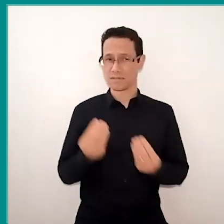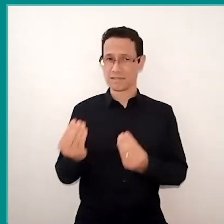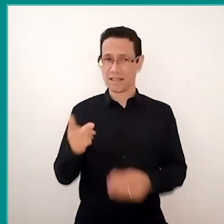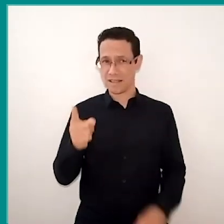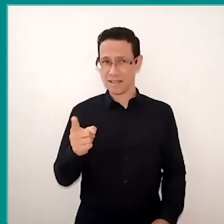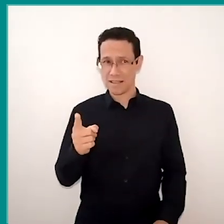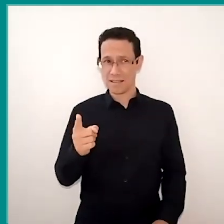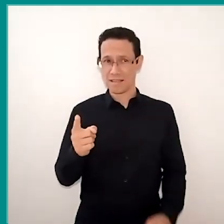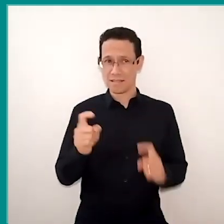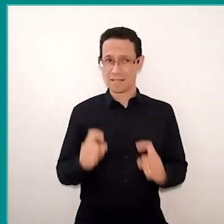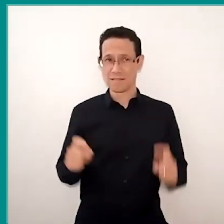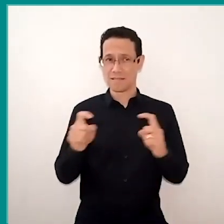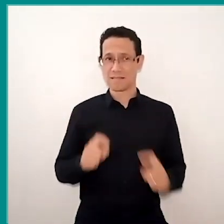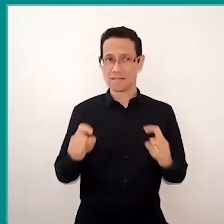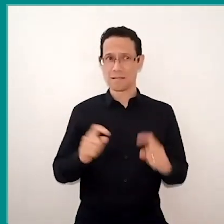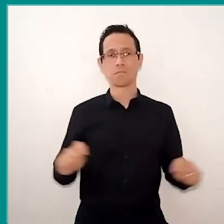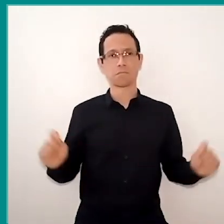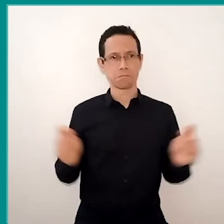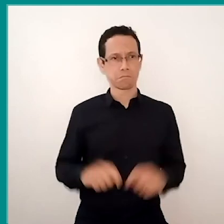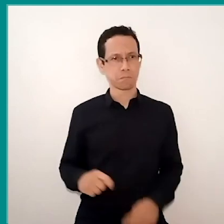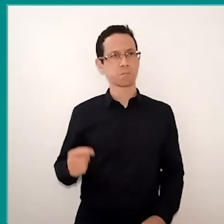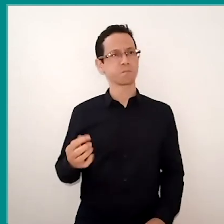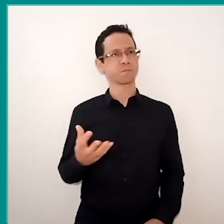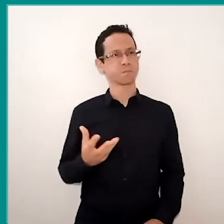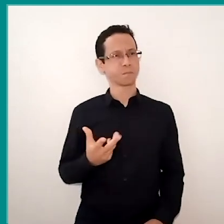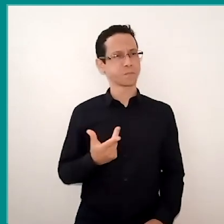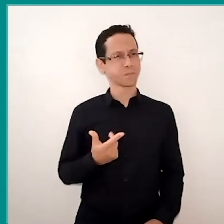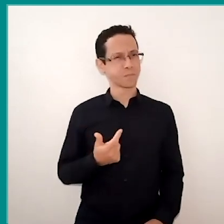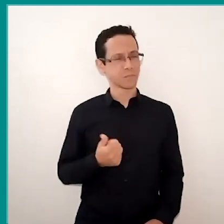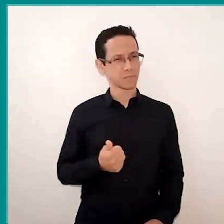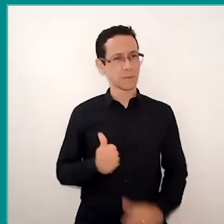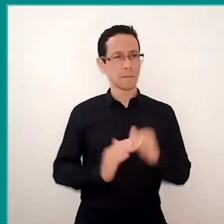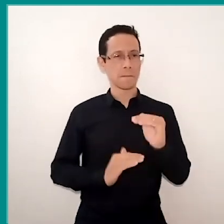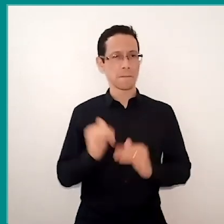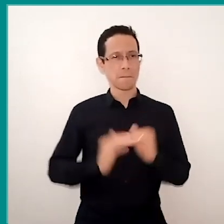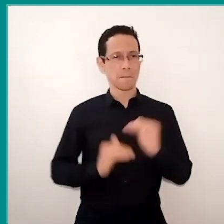they can do pirouettes with it within a common practice from an ordinary user.